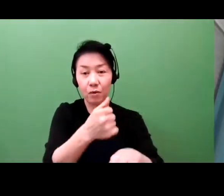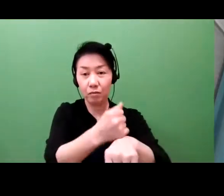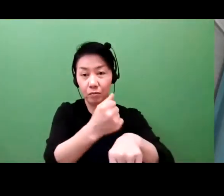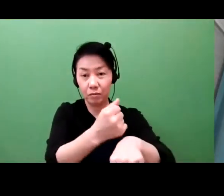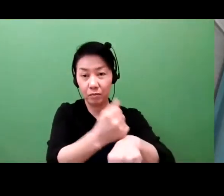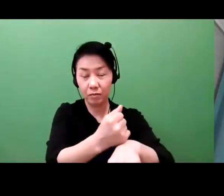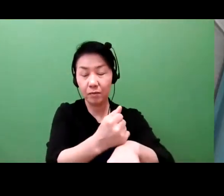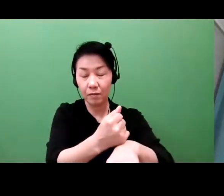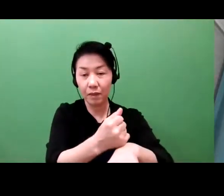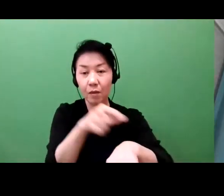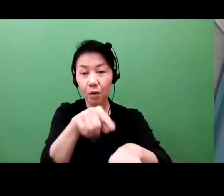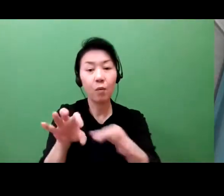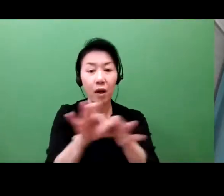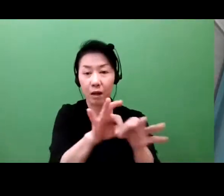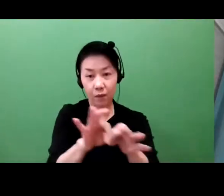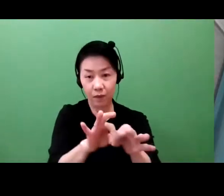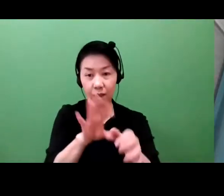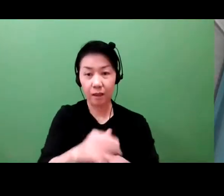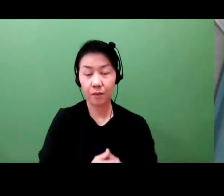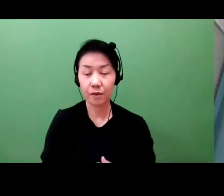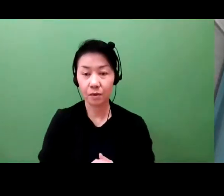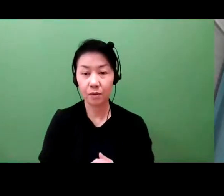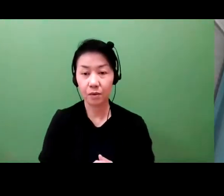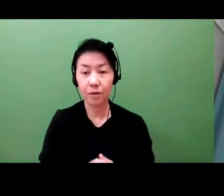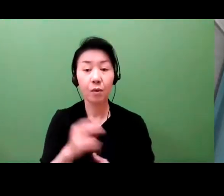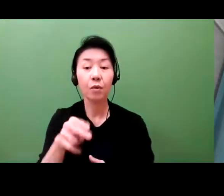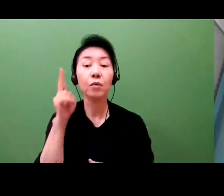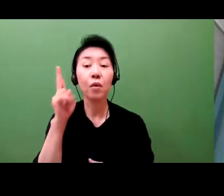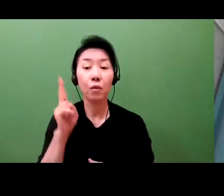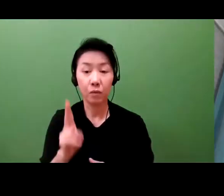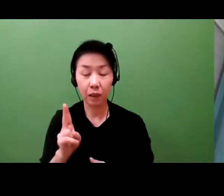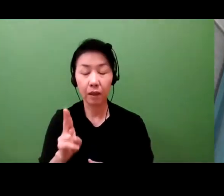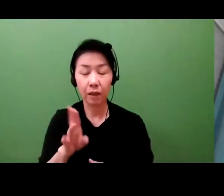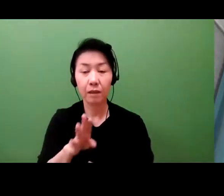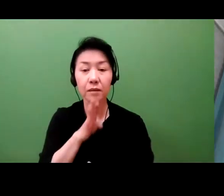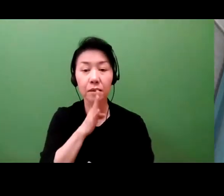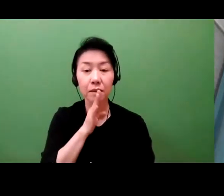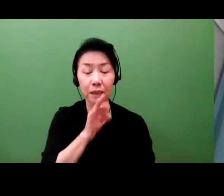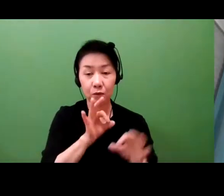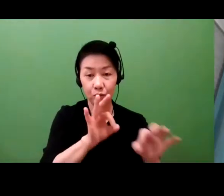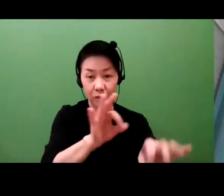then, are the initial firm, the SME,